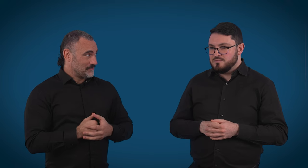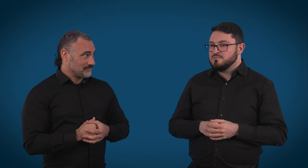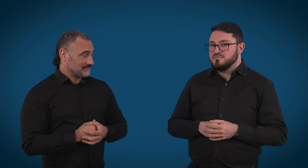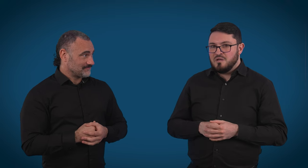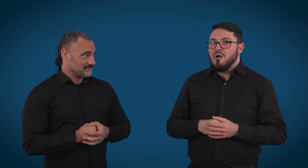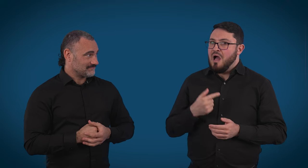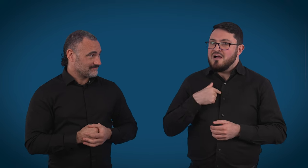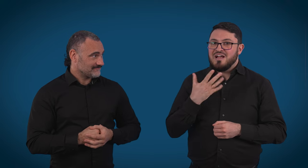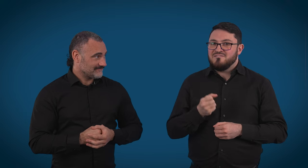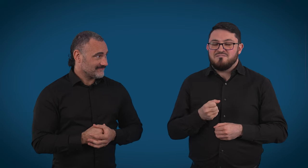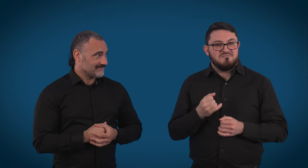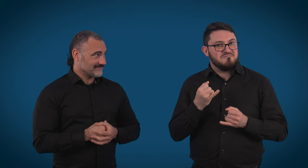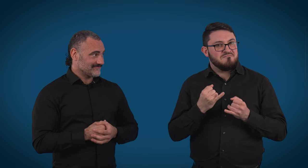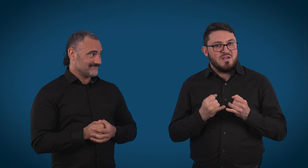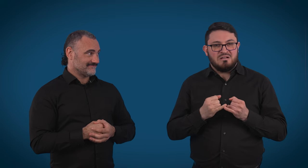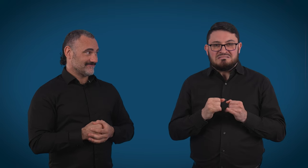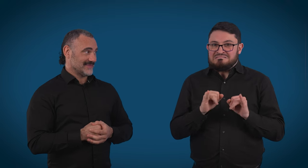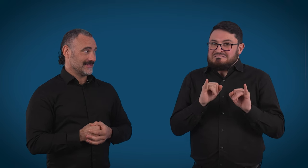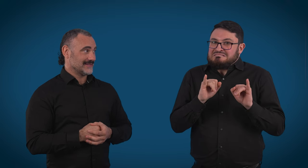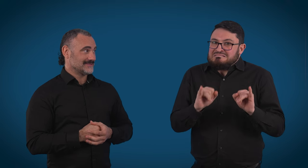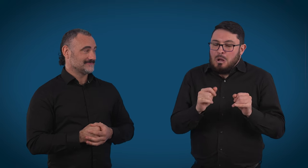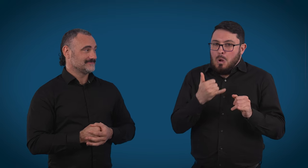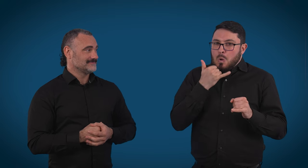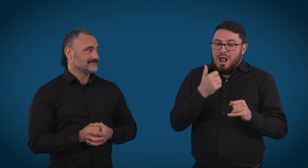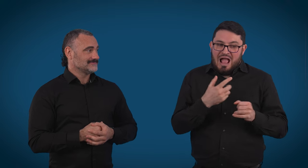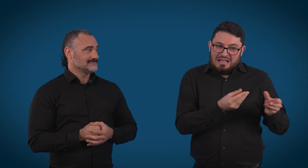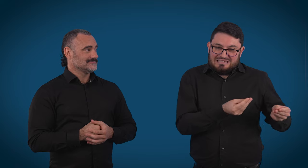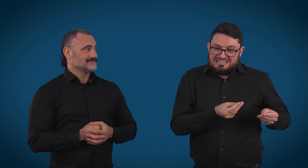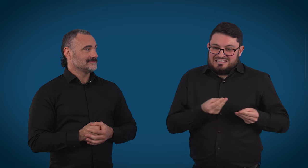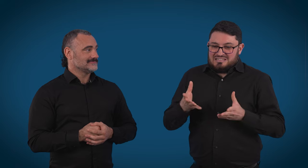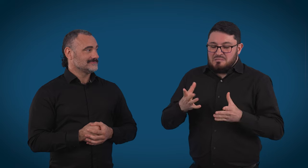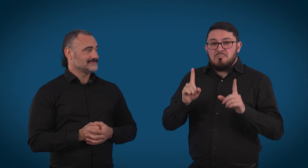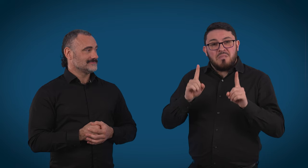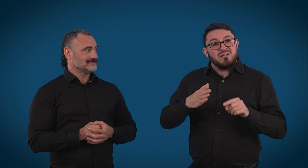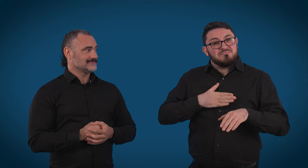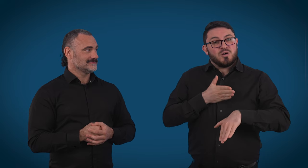And I've had some very unpleasant calls that I've had to relay.